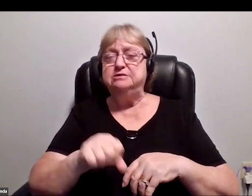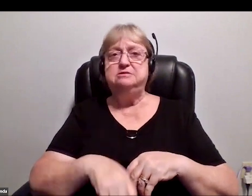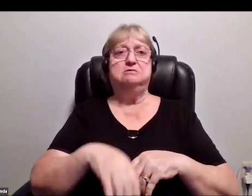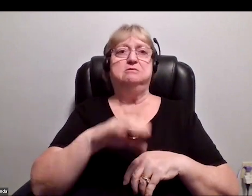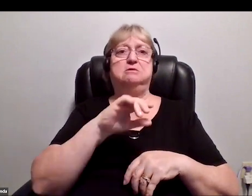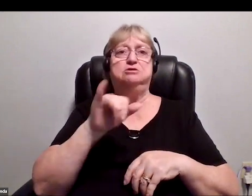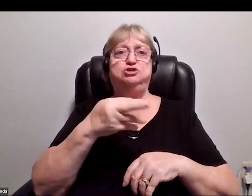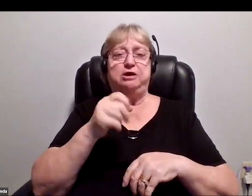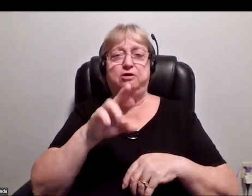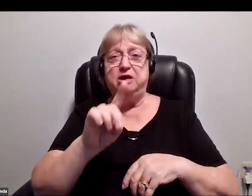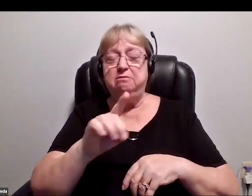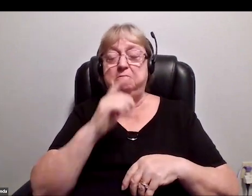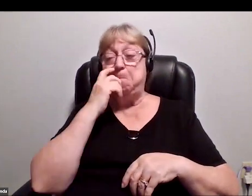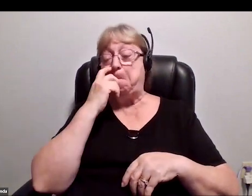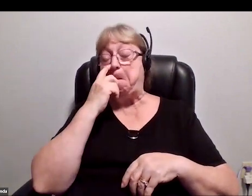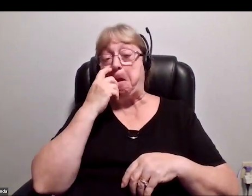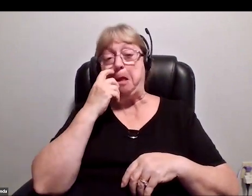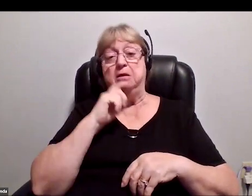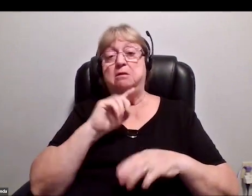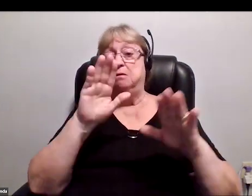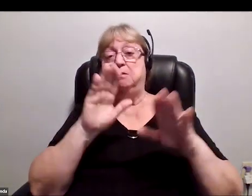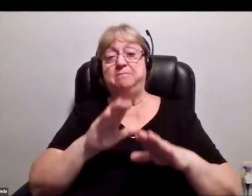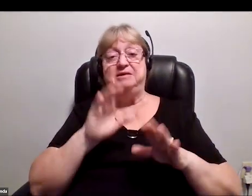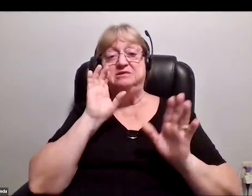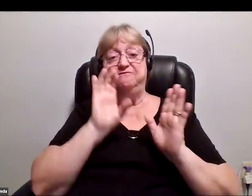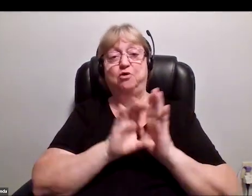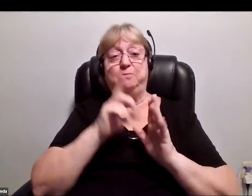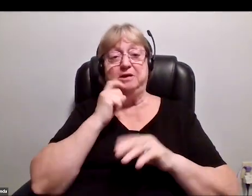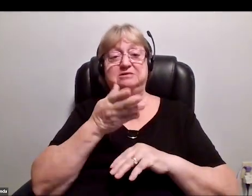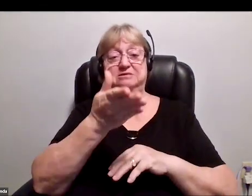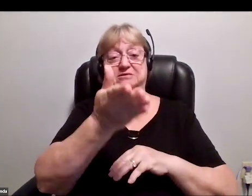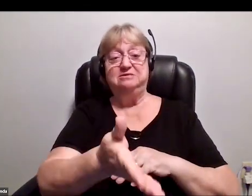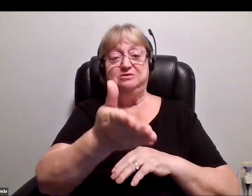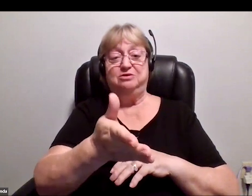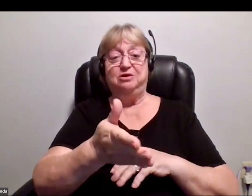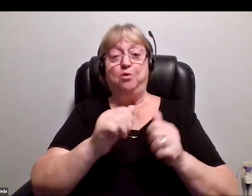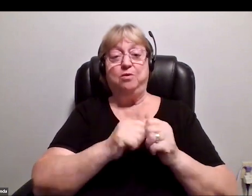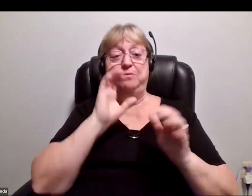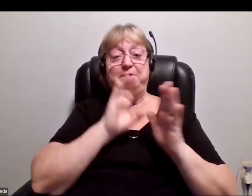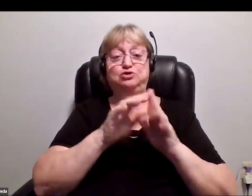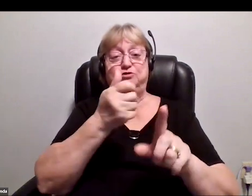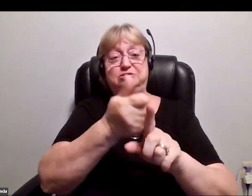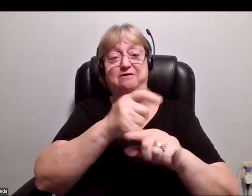It's just like an amazing photo because this is her, with a photo of herself as a young child